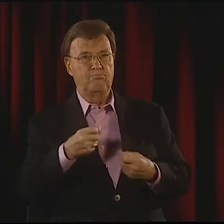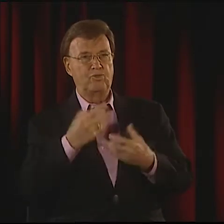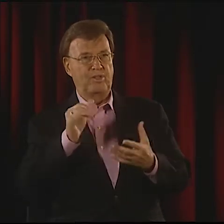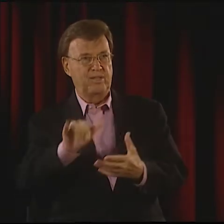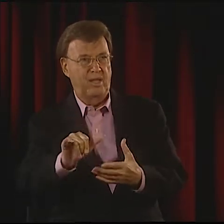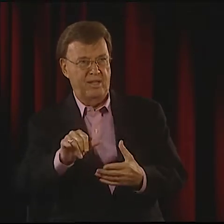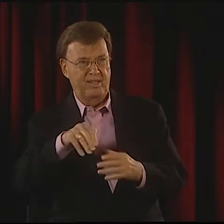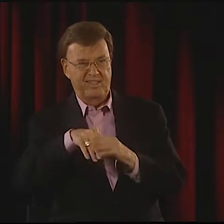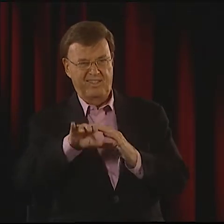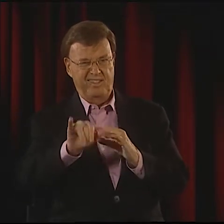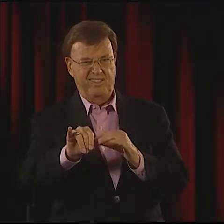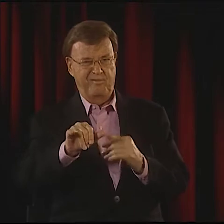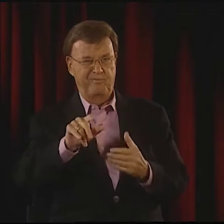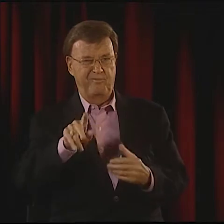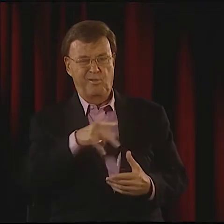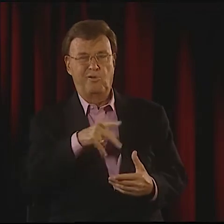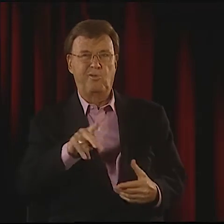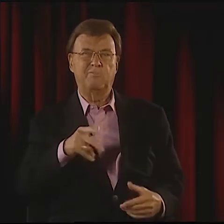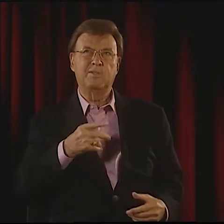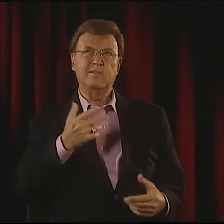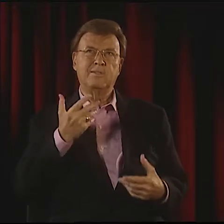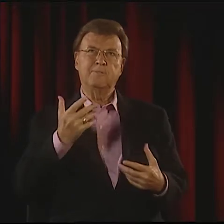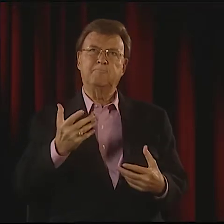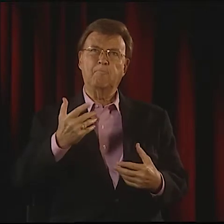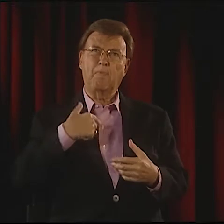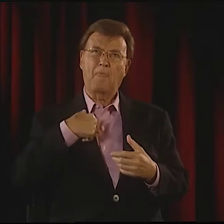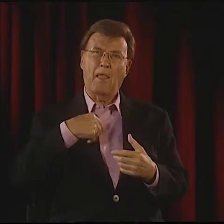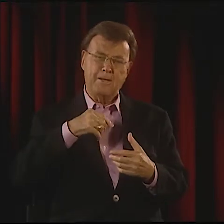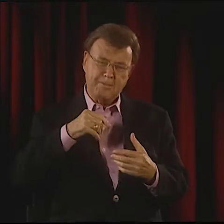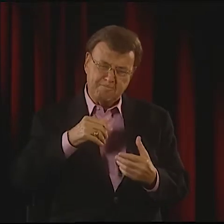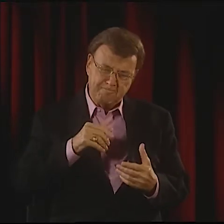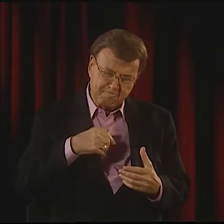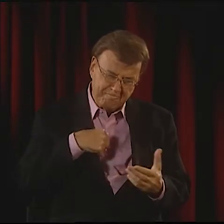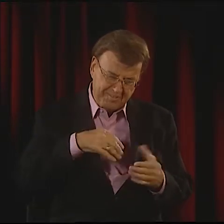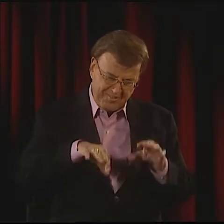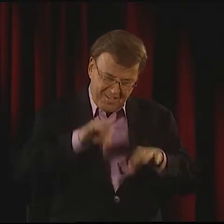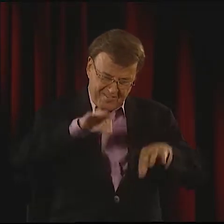IS SOMEHOW SUBHUMAN OR LESS ELEVATED.